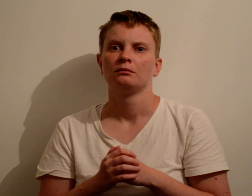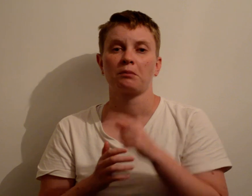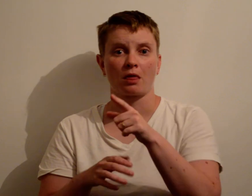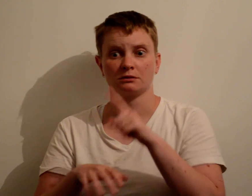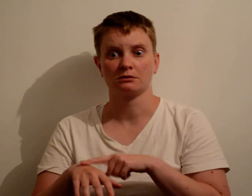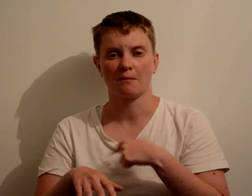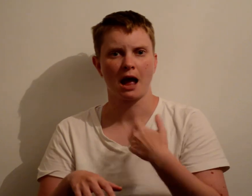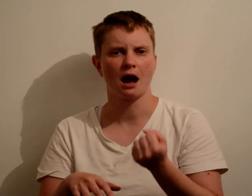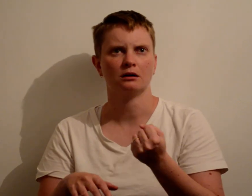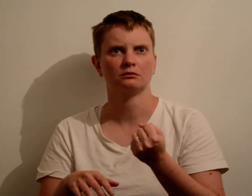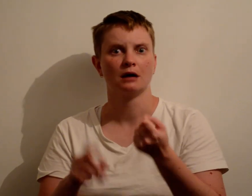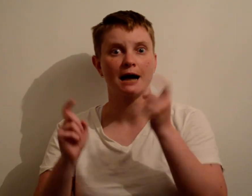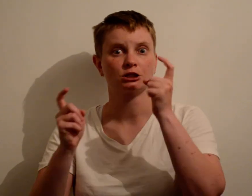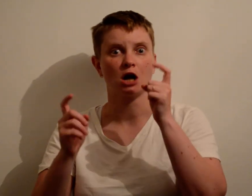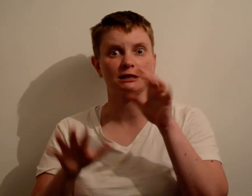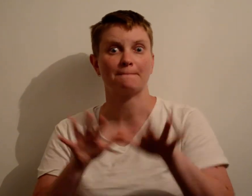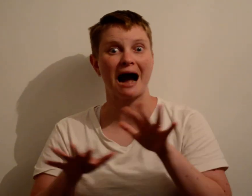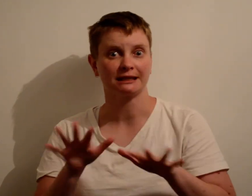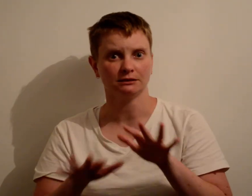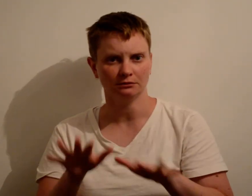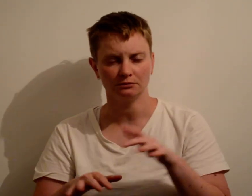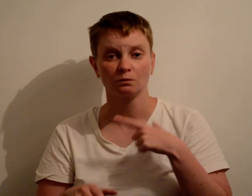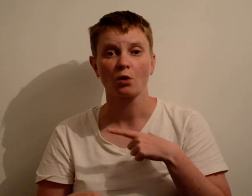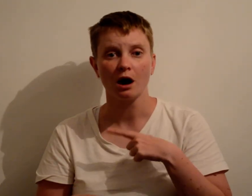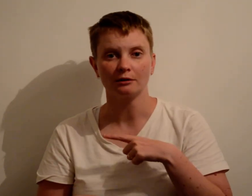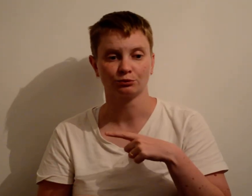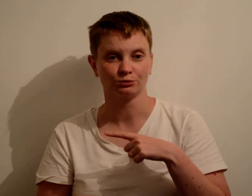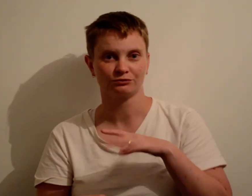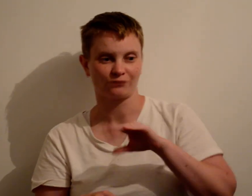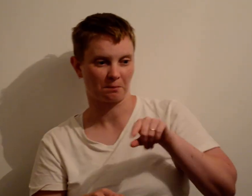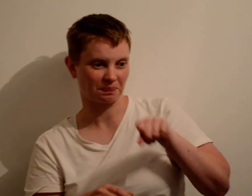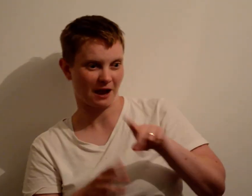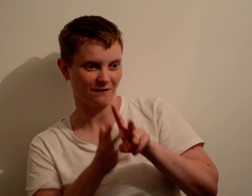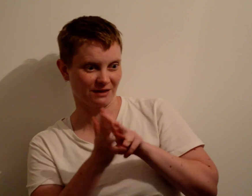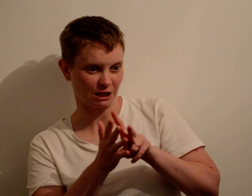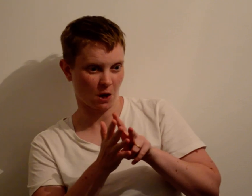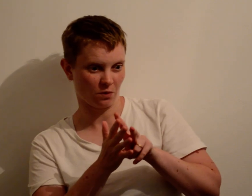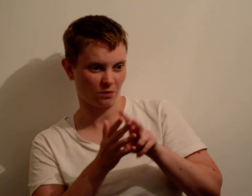However, I also had panic anxiety attacks because I watched the video blog